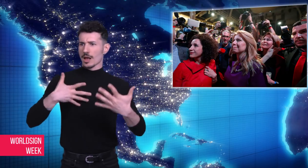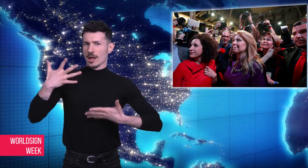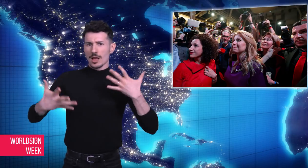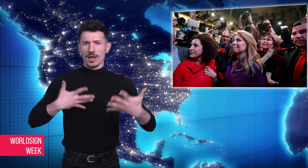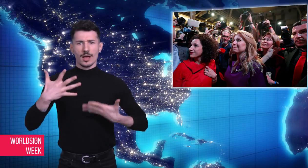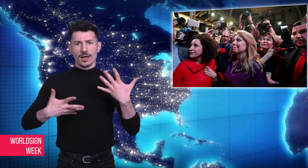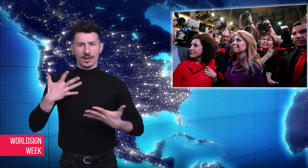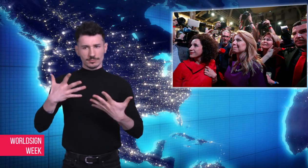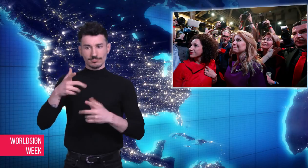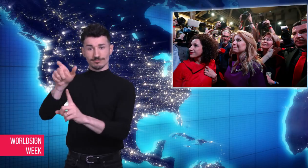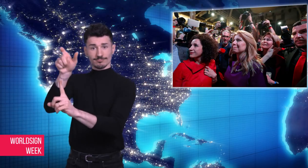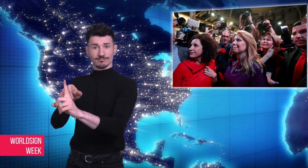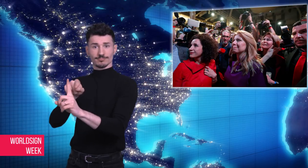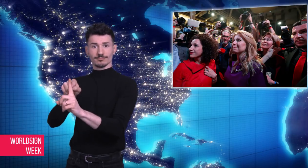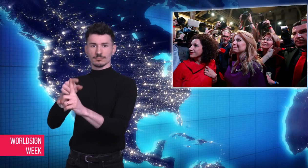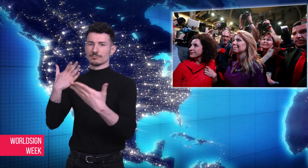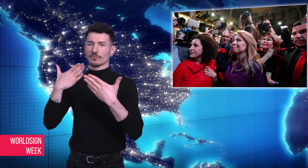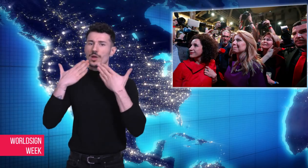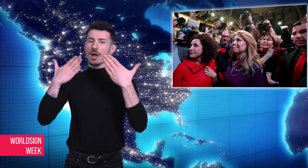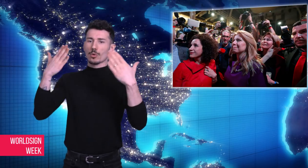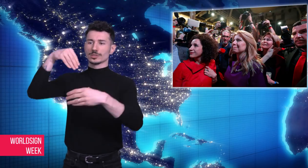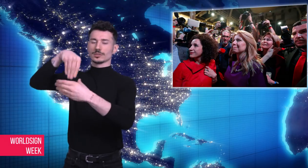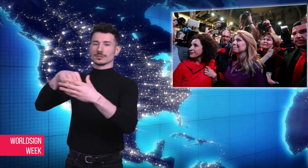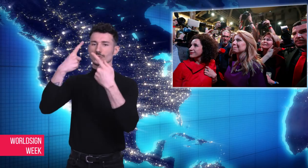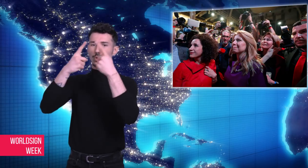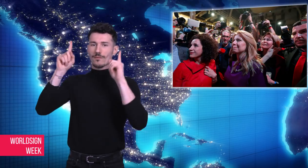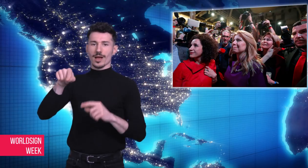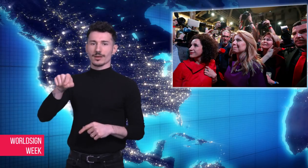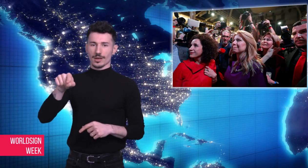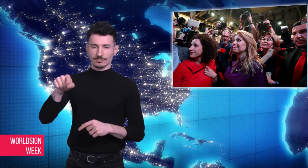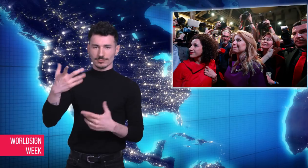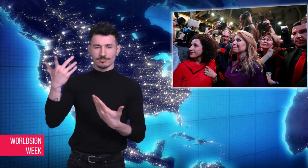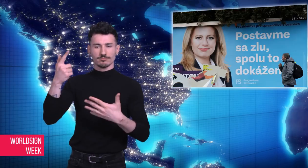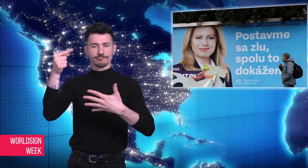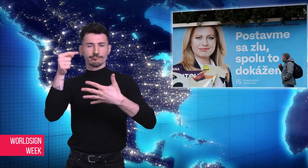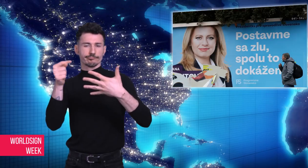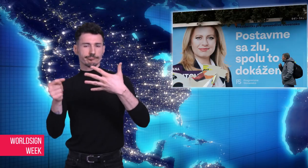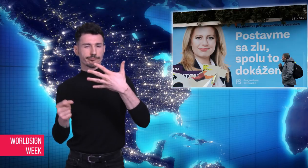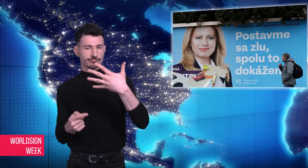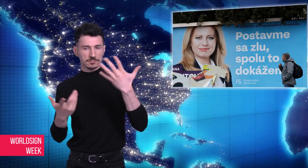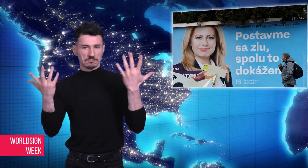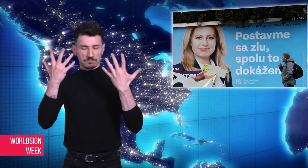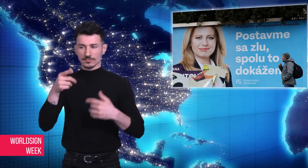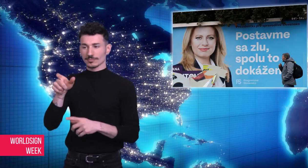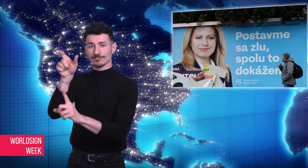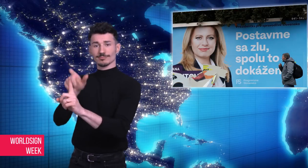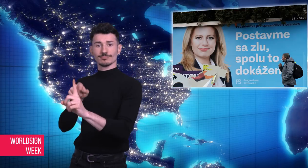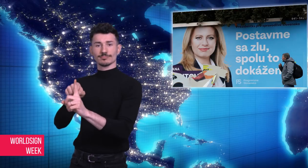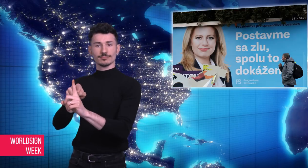Zuzana.” She is popular in Slovakia for several reasons –